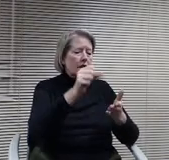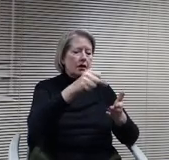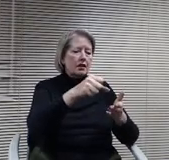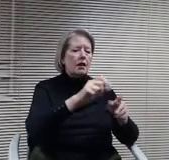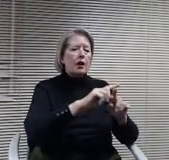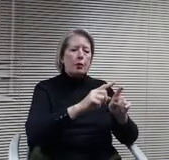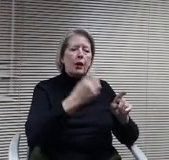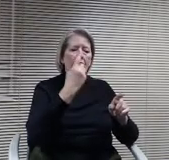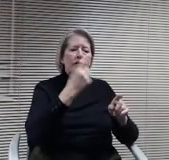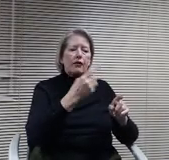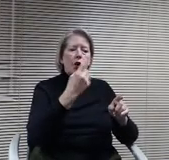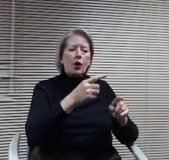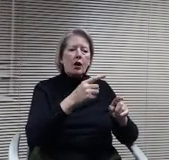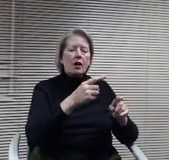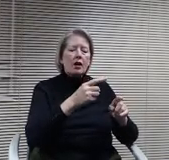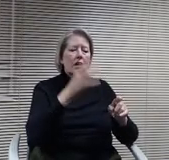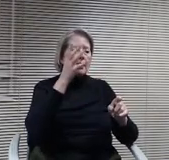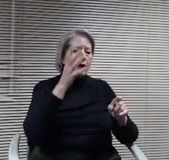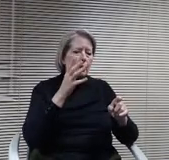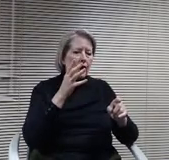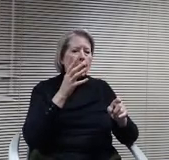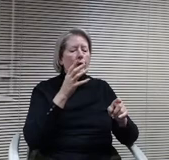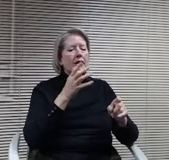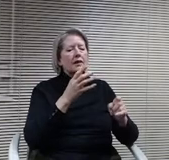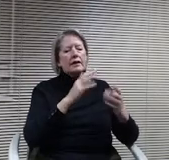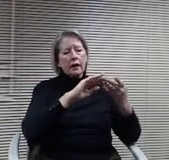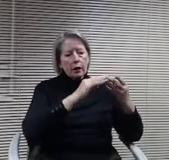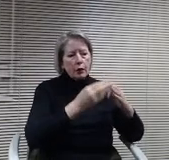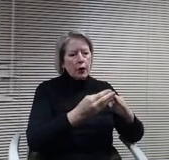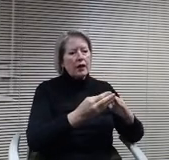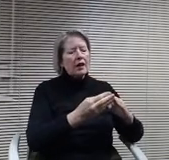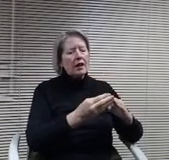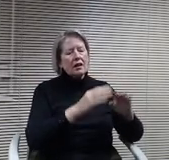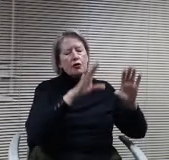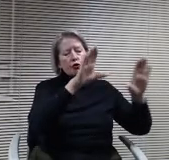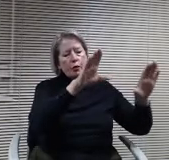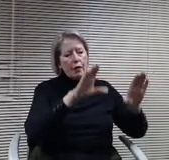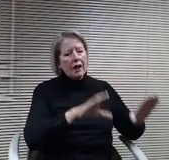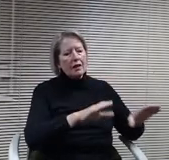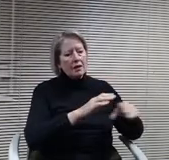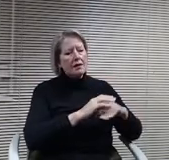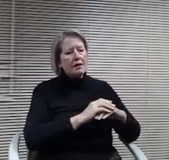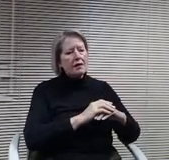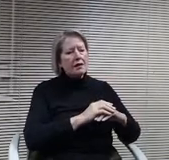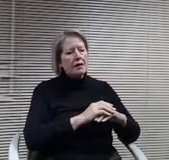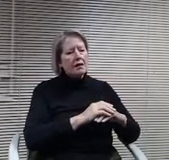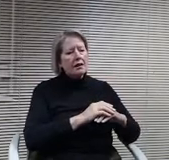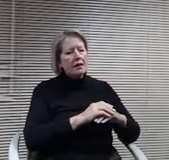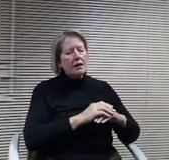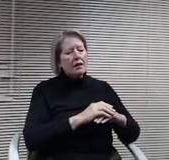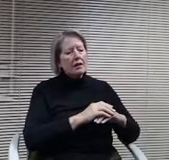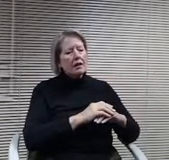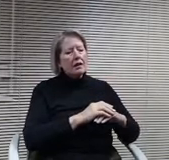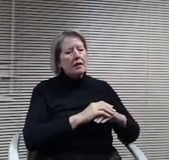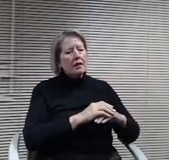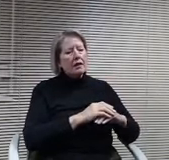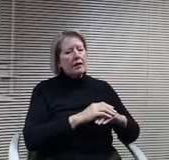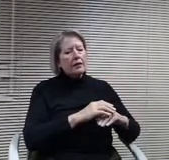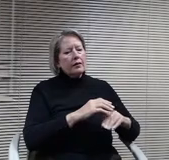Engagement with the community, I think is is tremendous at, you know, I don't really see it as anything in any way, shape or